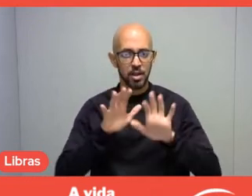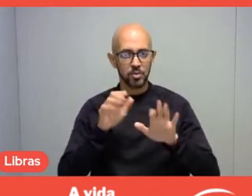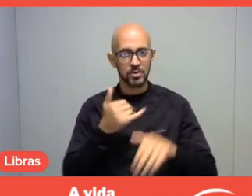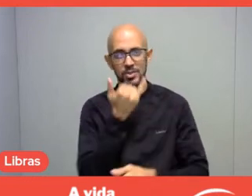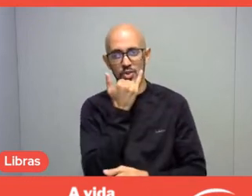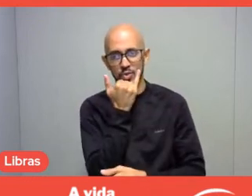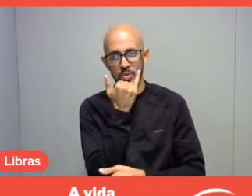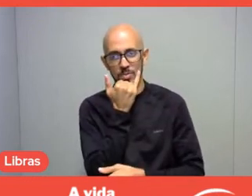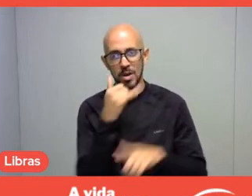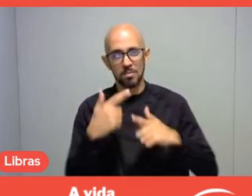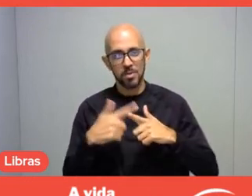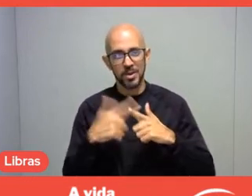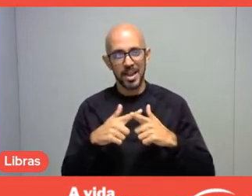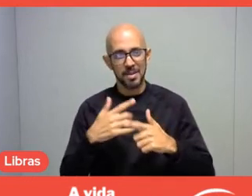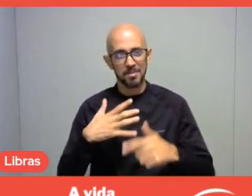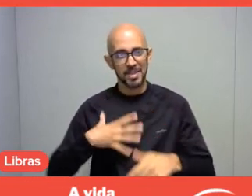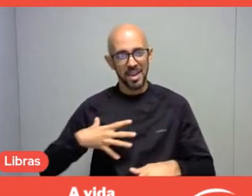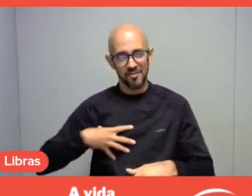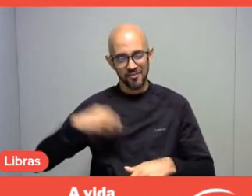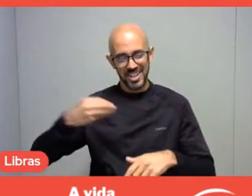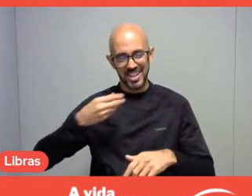because my daughter is speaking in the background, sorry.